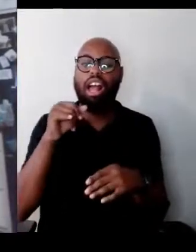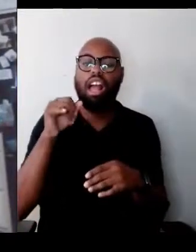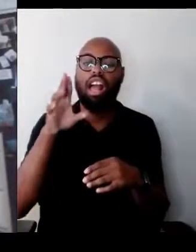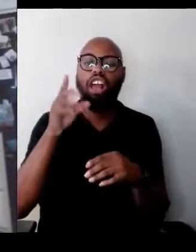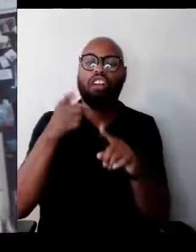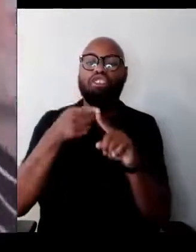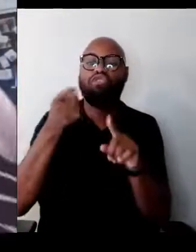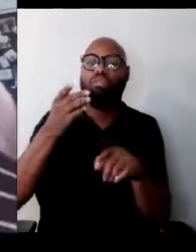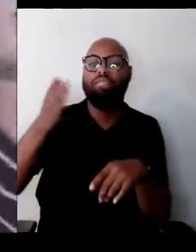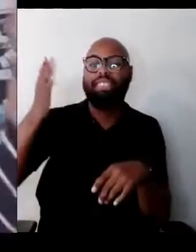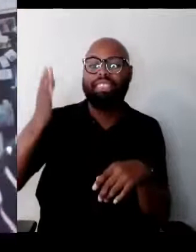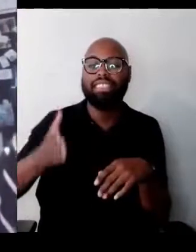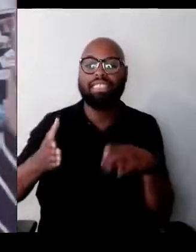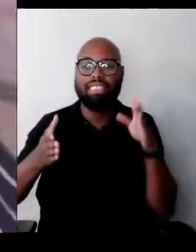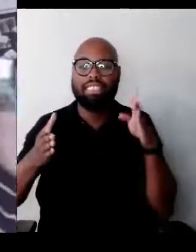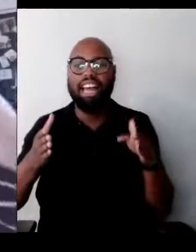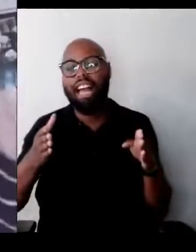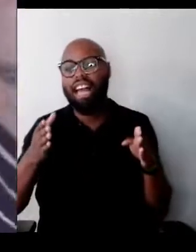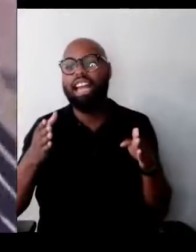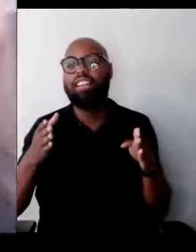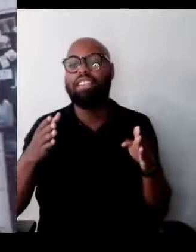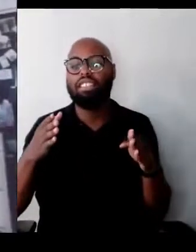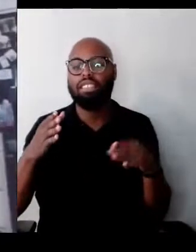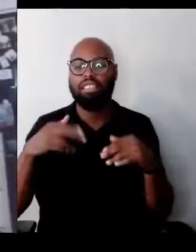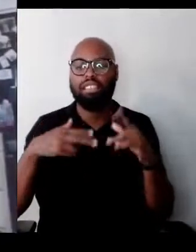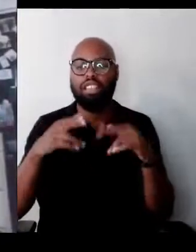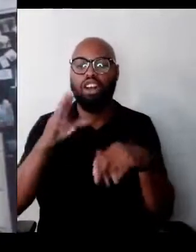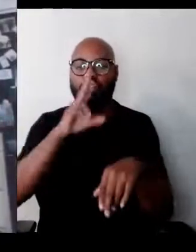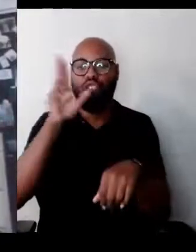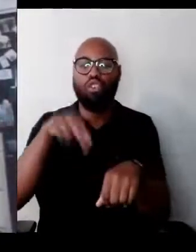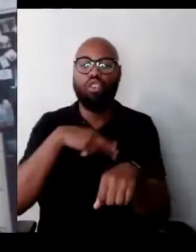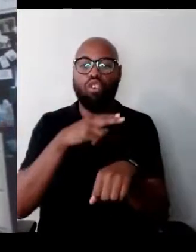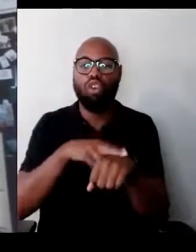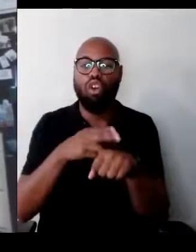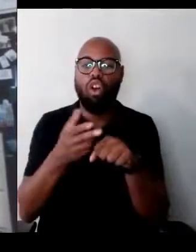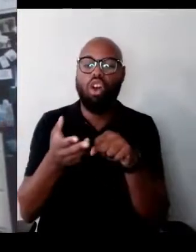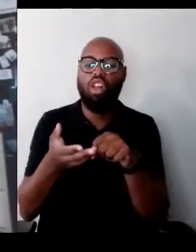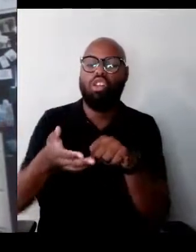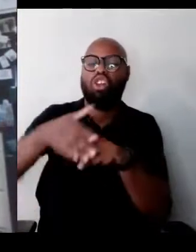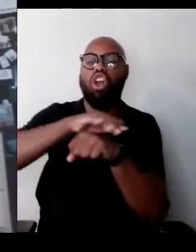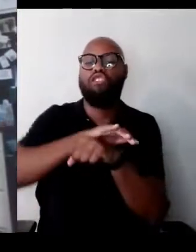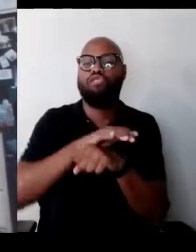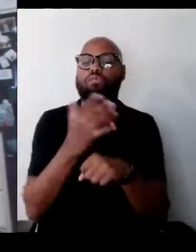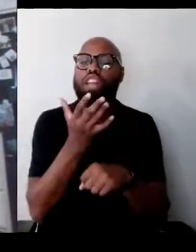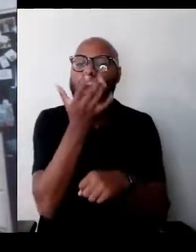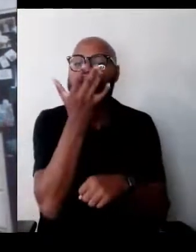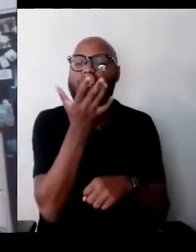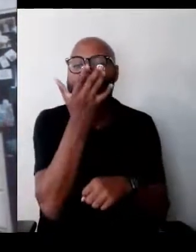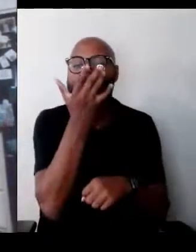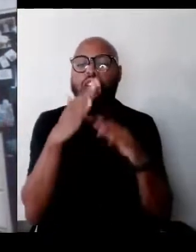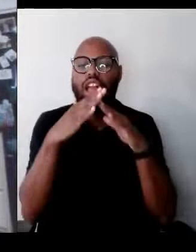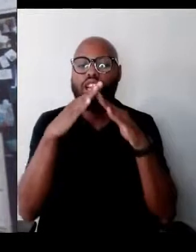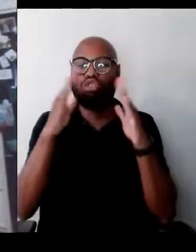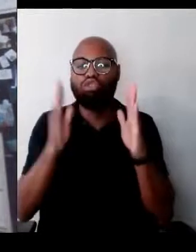and of course it was covered by a grassy roof and I stayed there for almost two years.